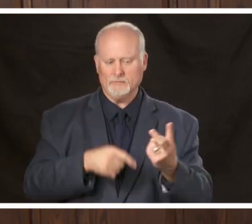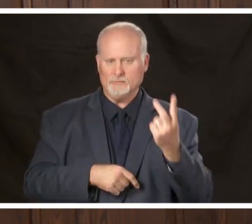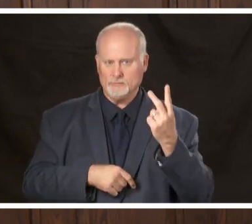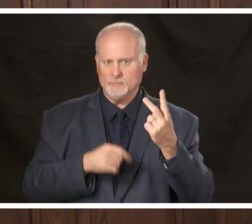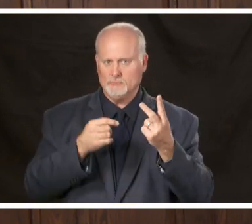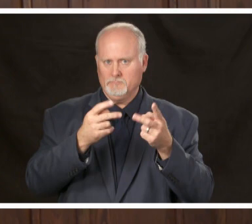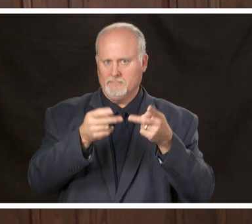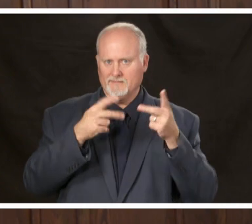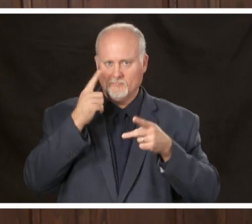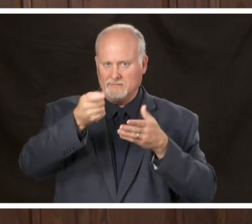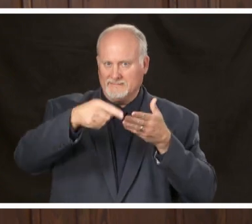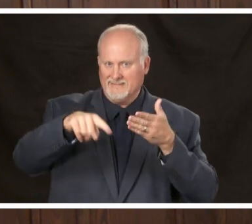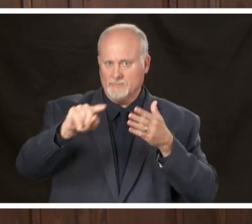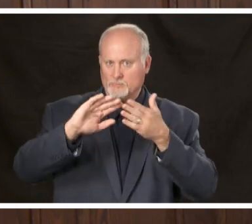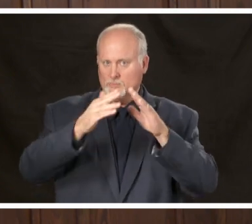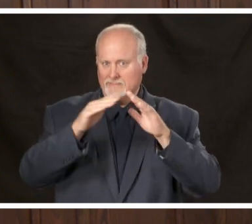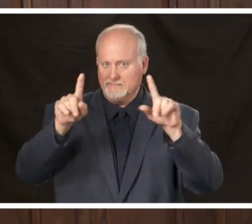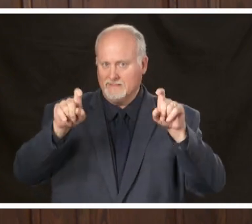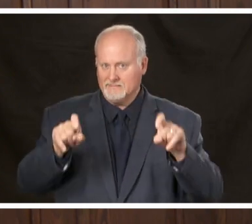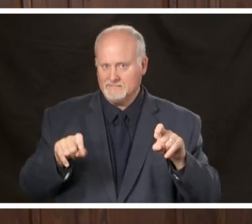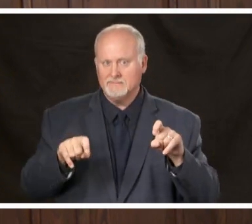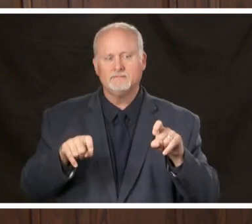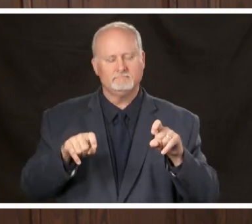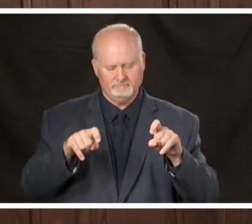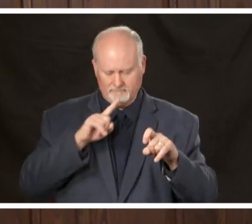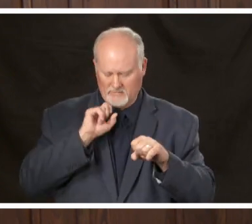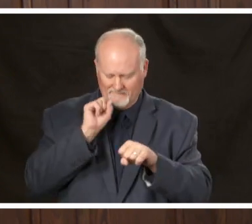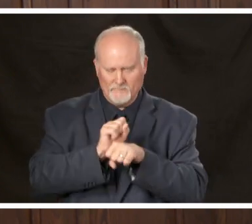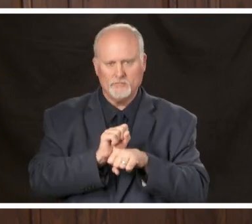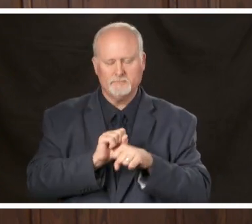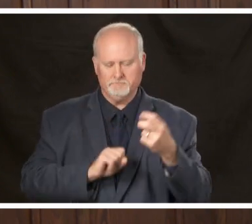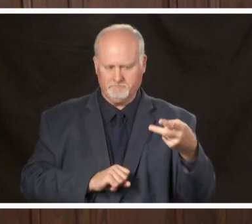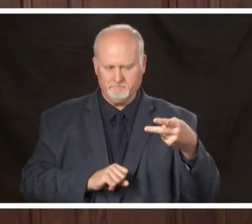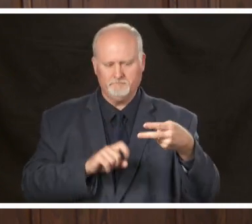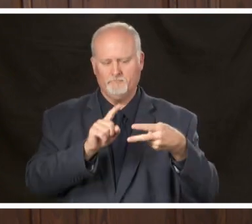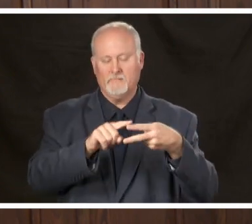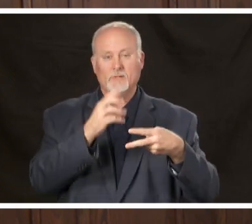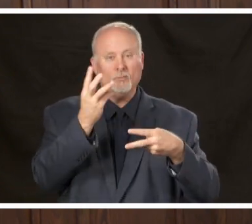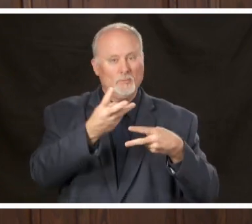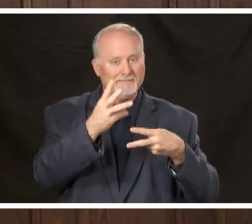next week's community testing sites have been confirmed on Wednesday May the 6th